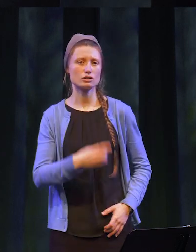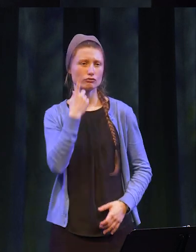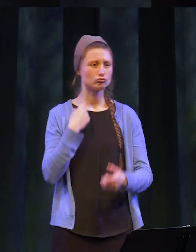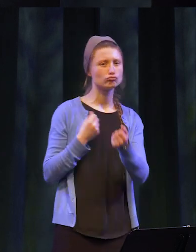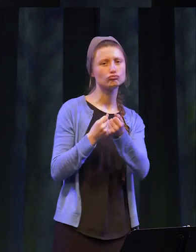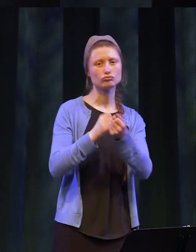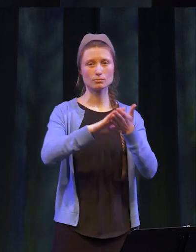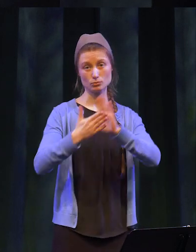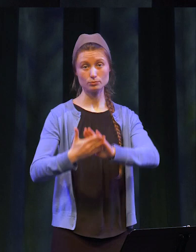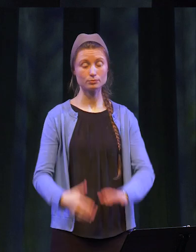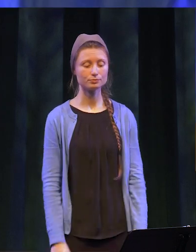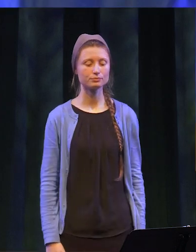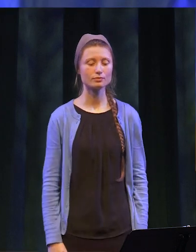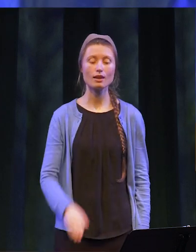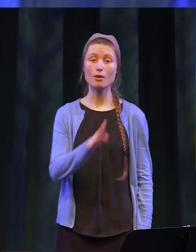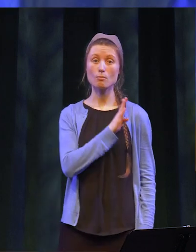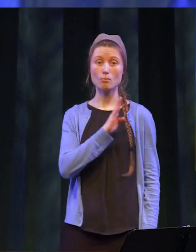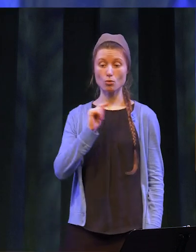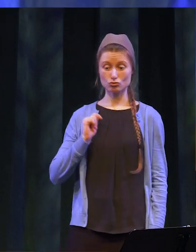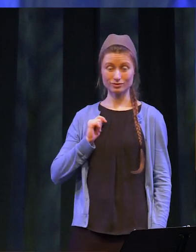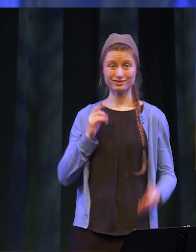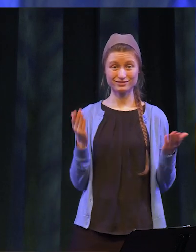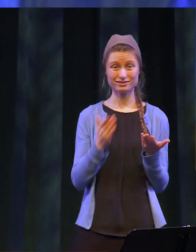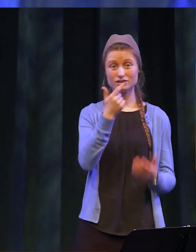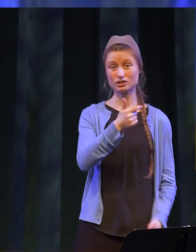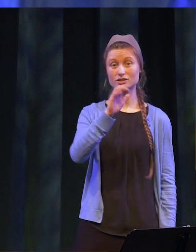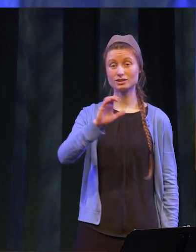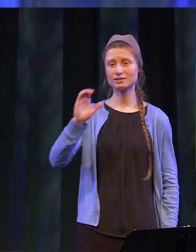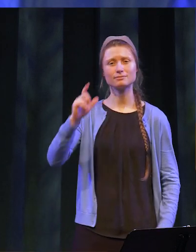about our community. The Board of Trustees of Genesee Community